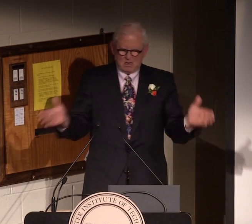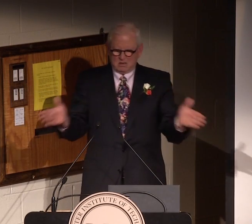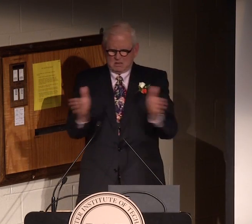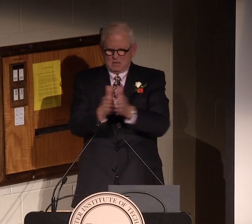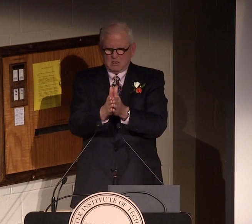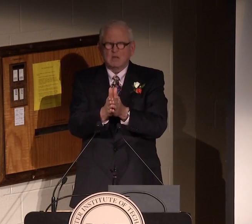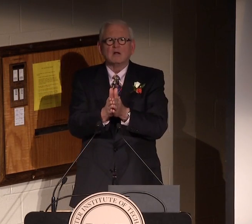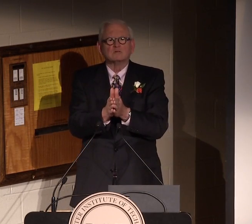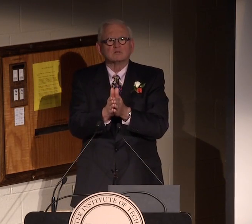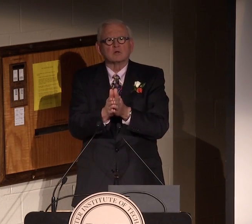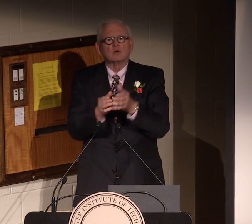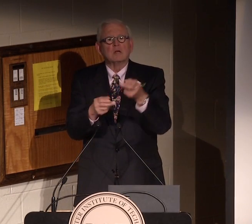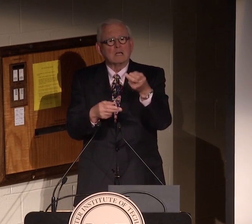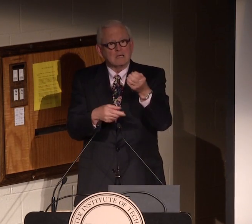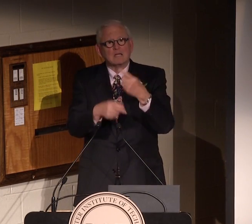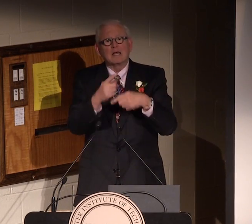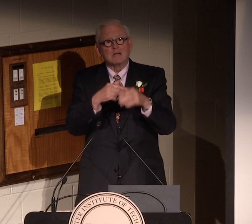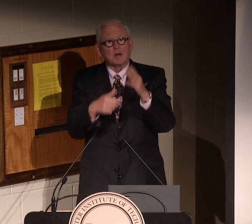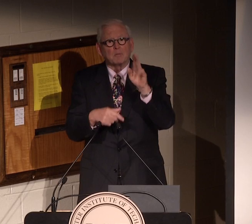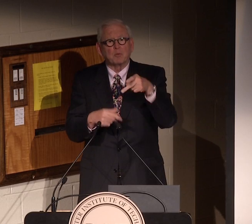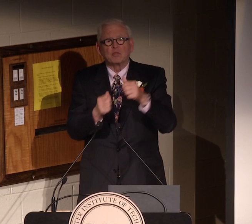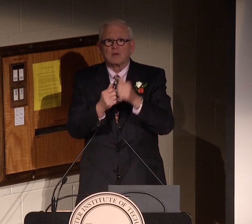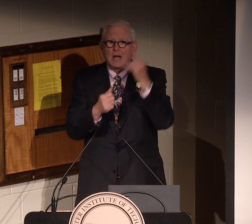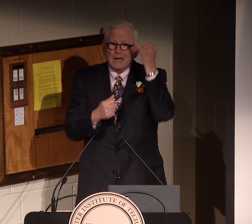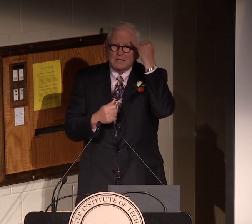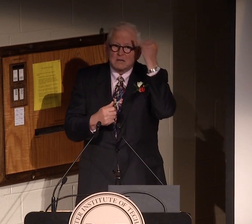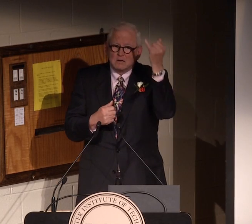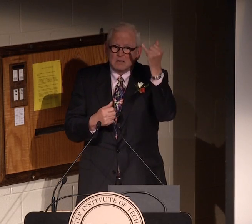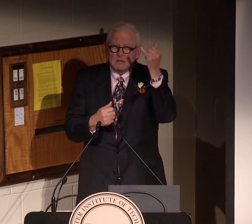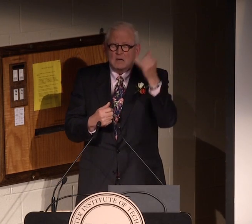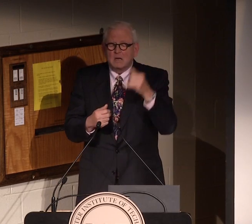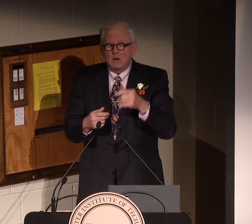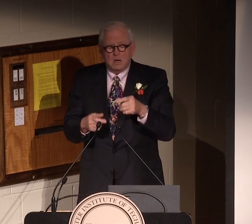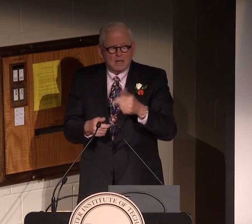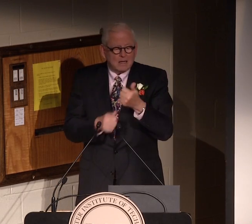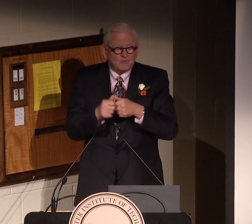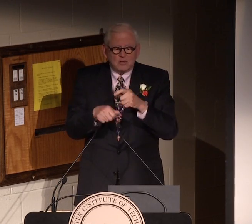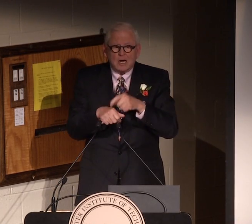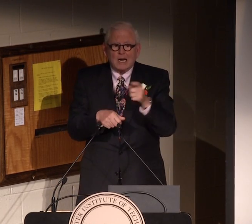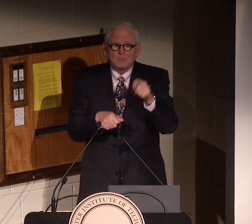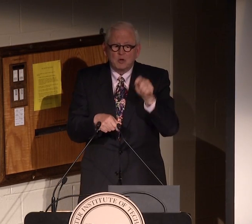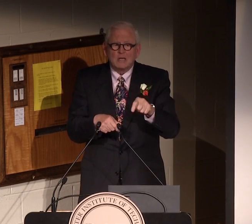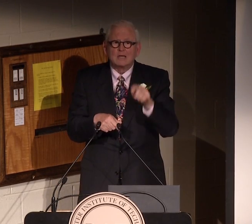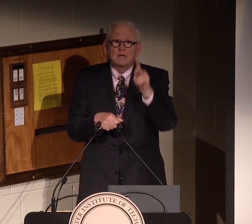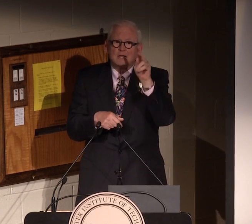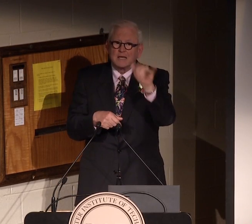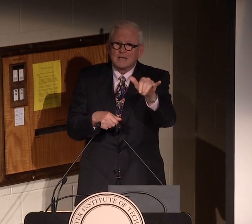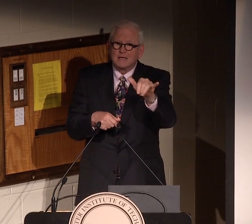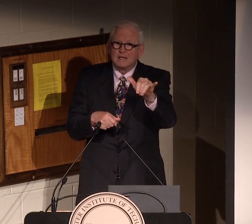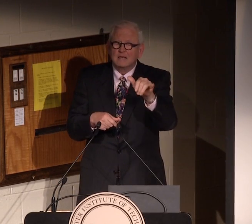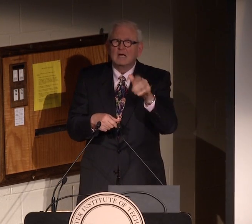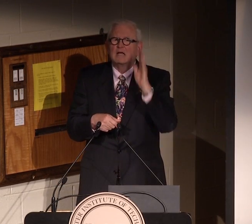with the teletype technology, and he came up with an idea.